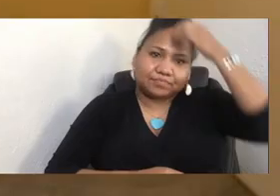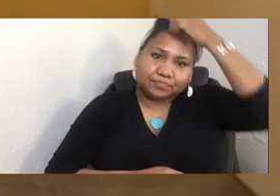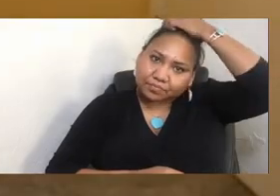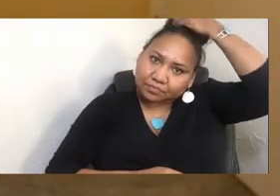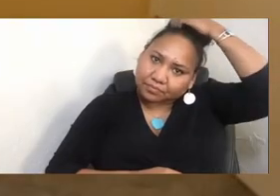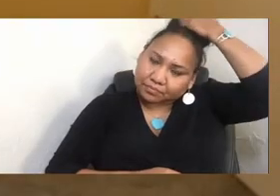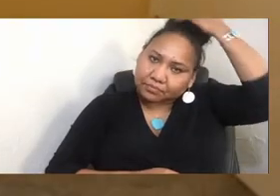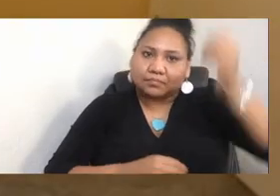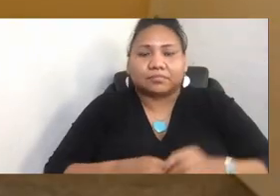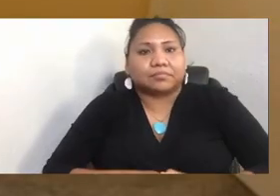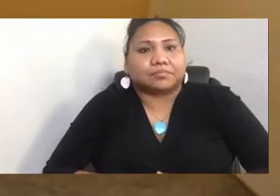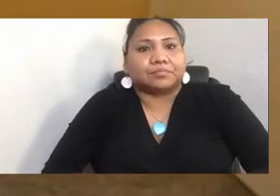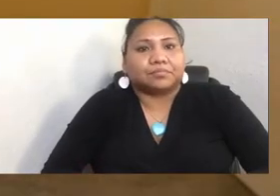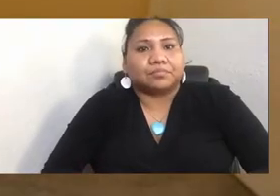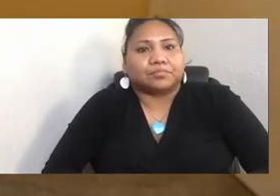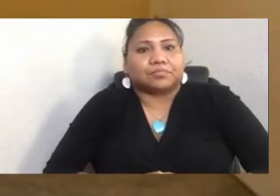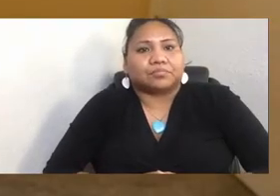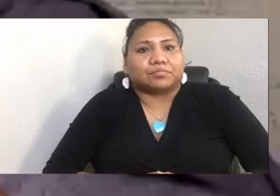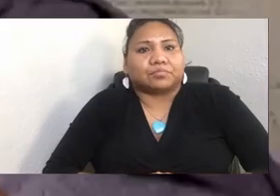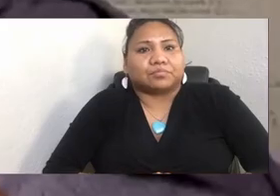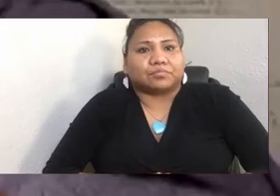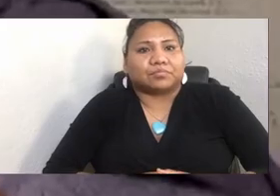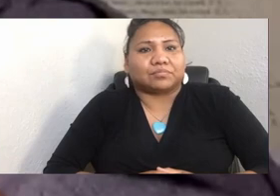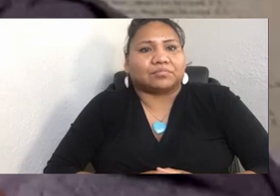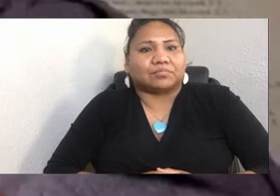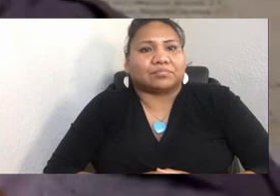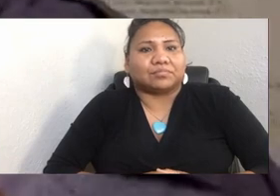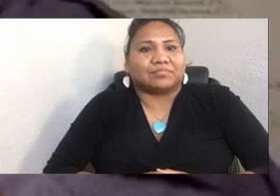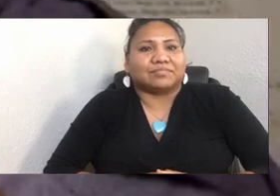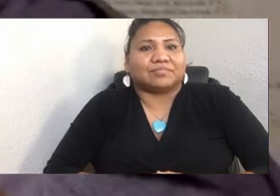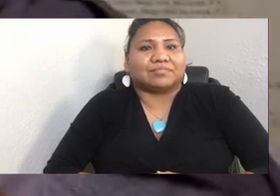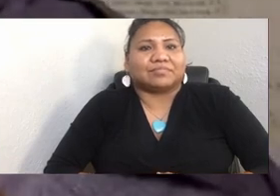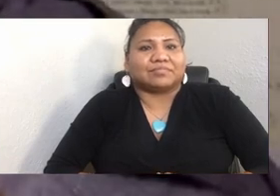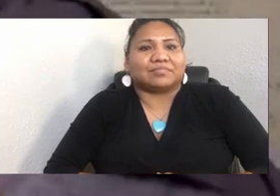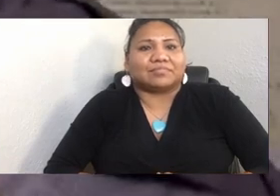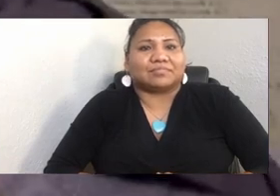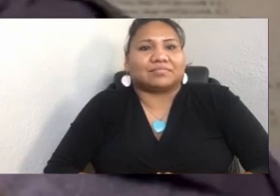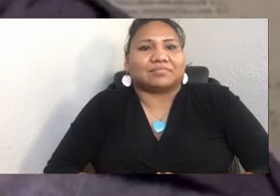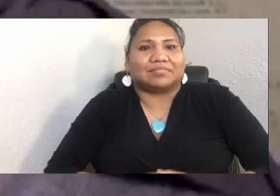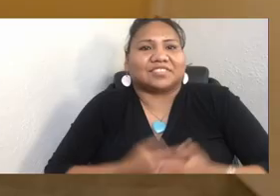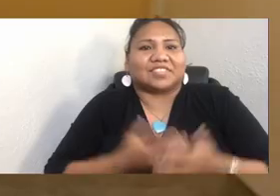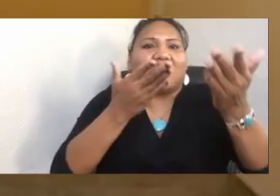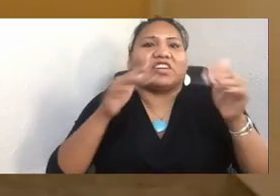What's the question? Oh, no. It wasn't the question. I was just offering the challenge to go international. Oh, yeah. Sure.